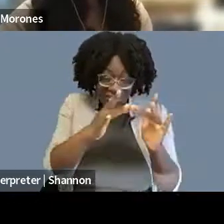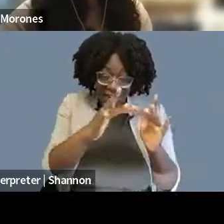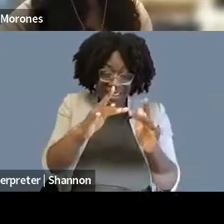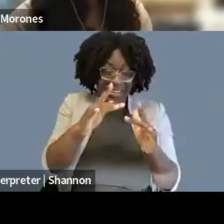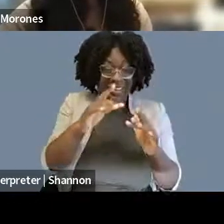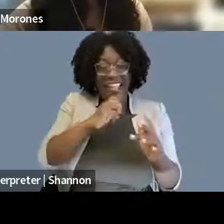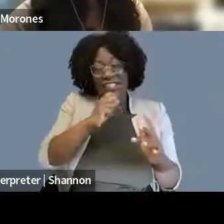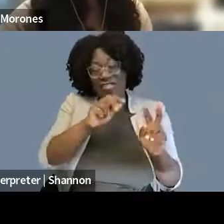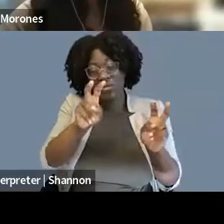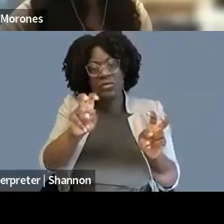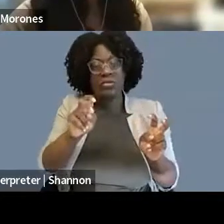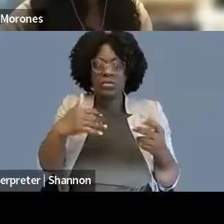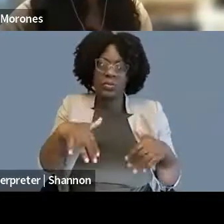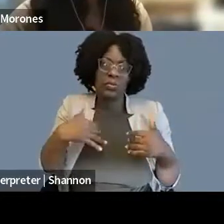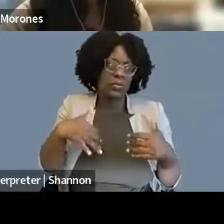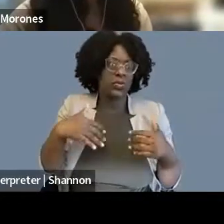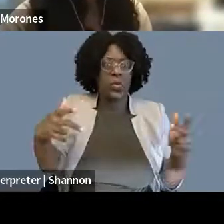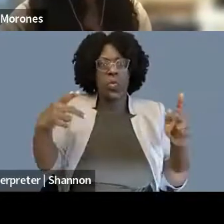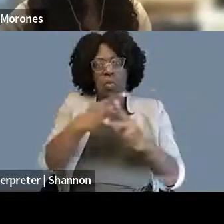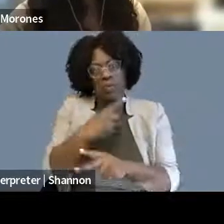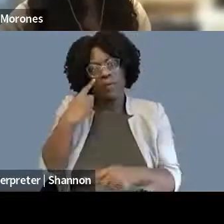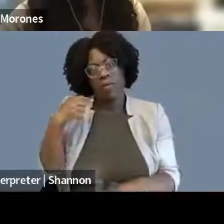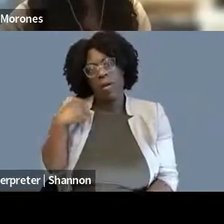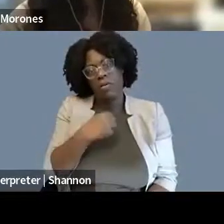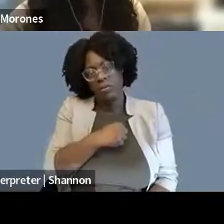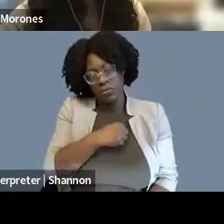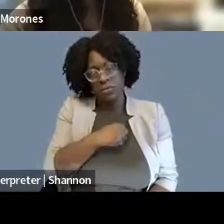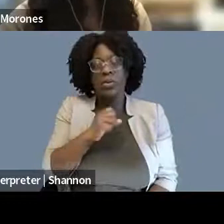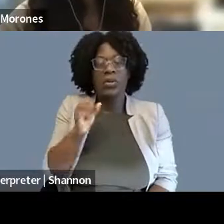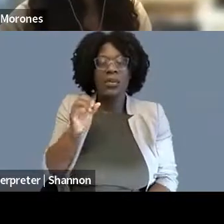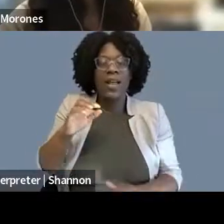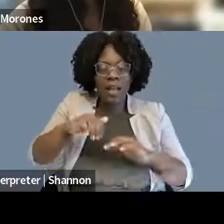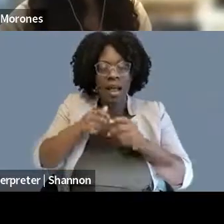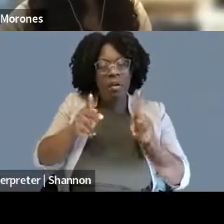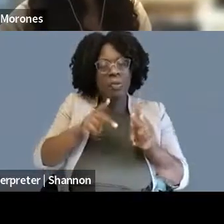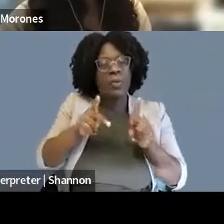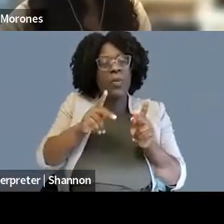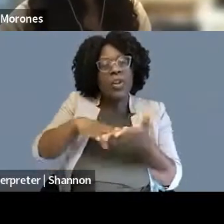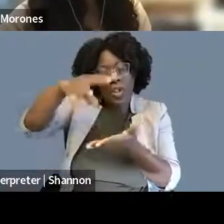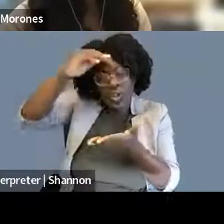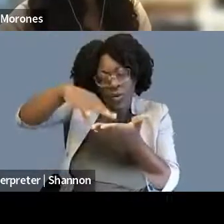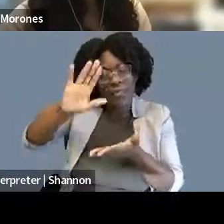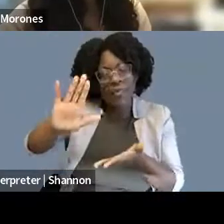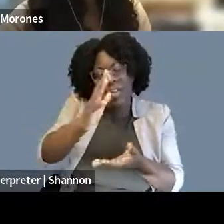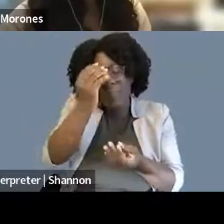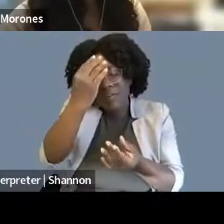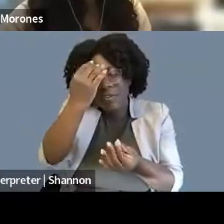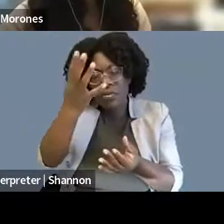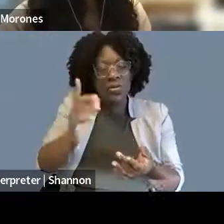many times, unaware of what people are consuming or how extremism is being used to sow division among us.